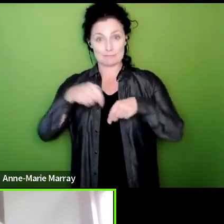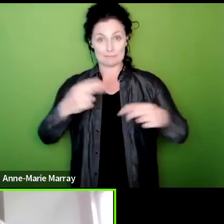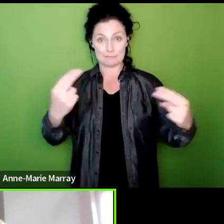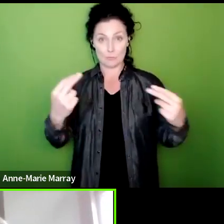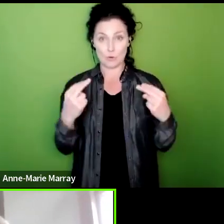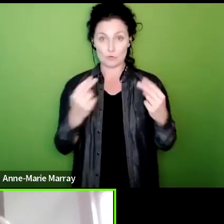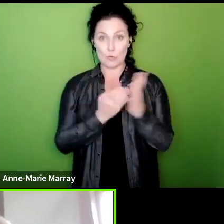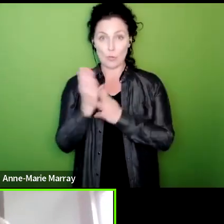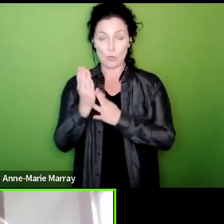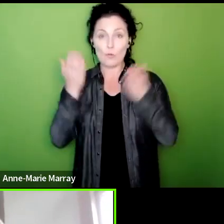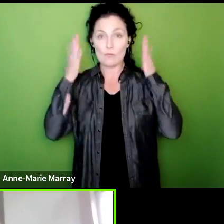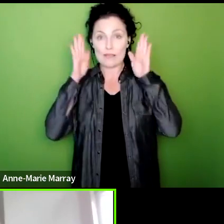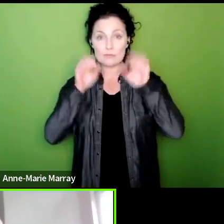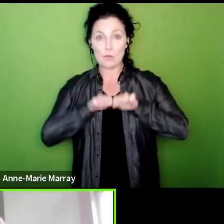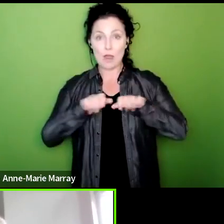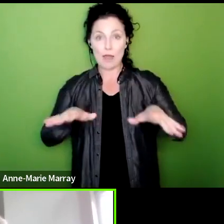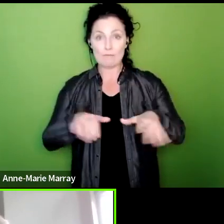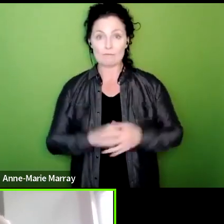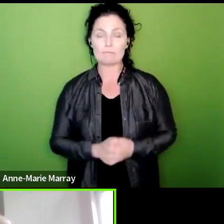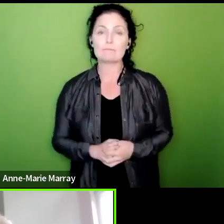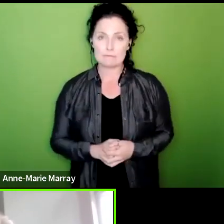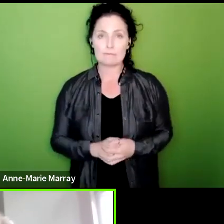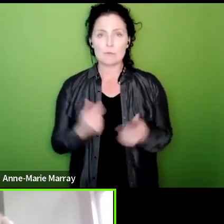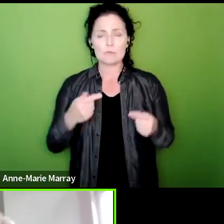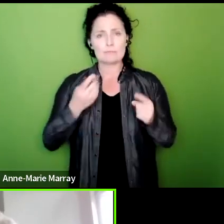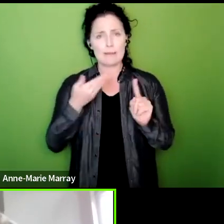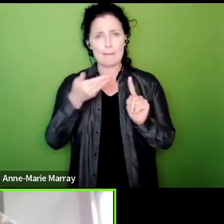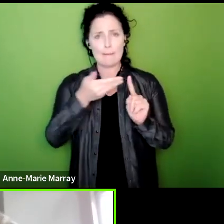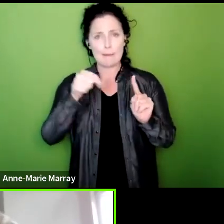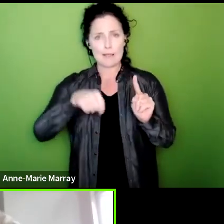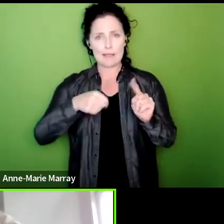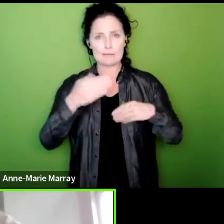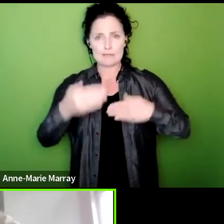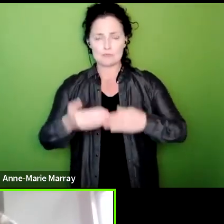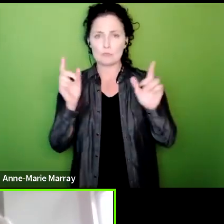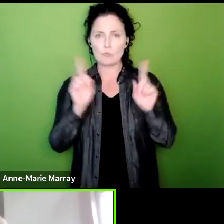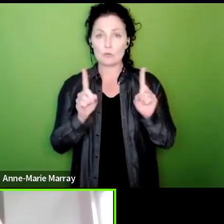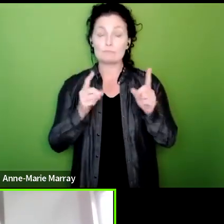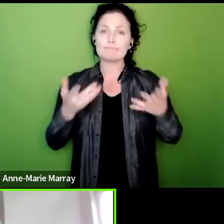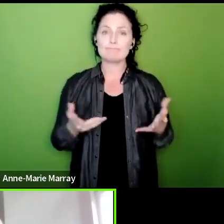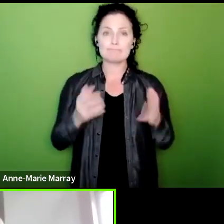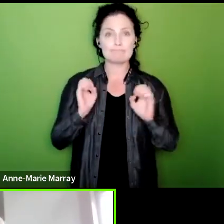um what we want to do with this uh sort of session is to give people the highlights